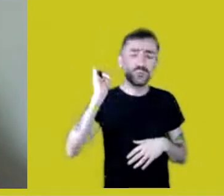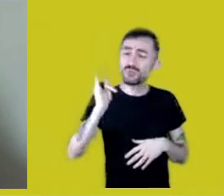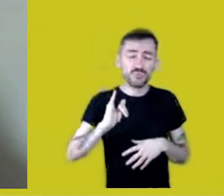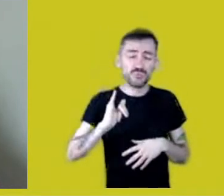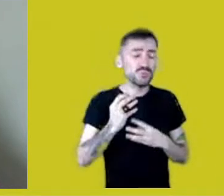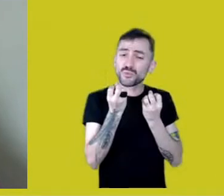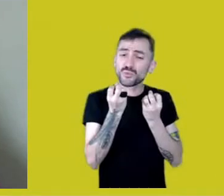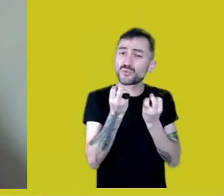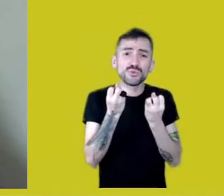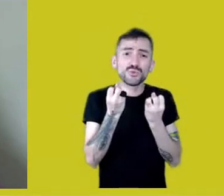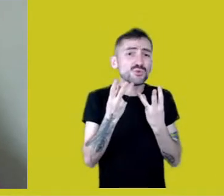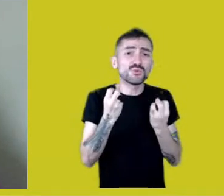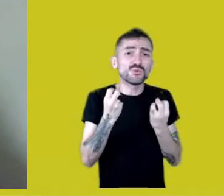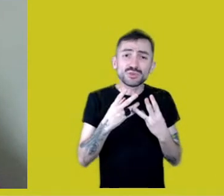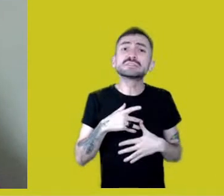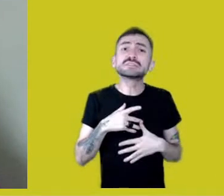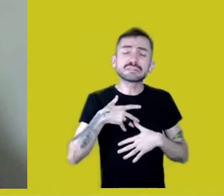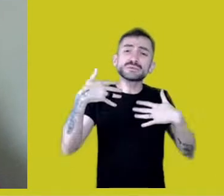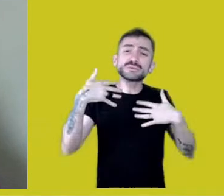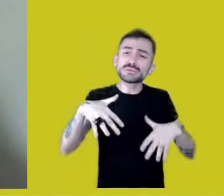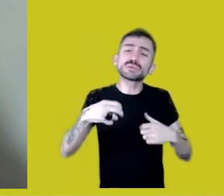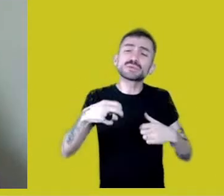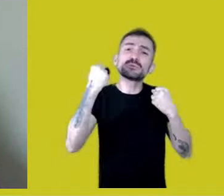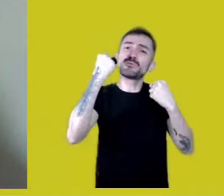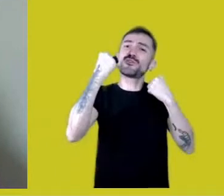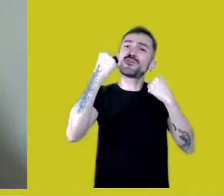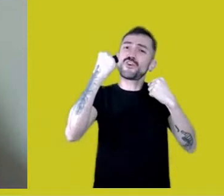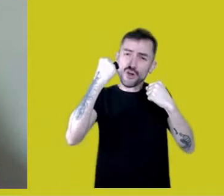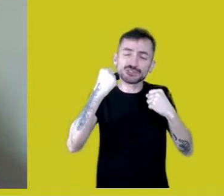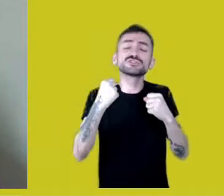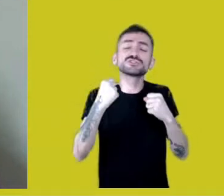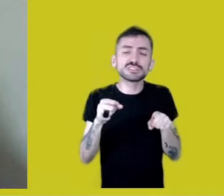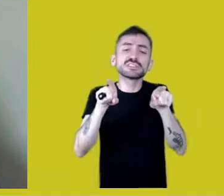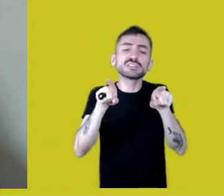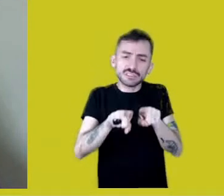and powerful meeting today, which was, to a certain extent, also spicy.